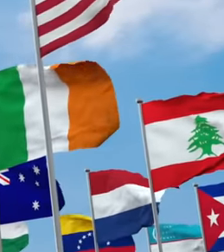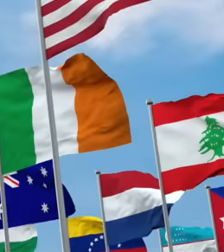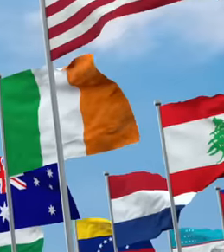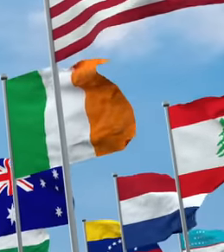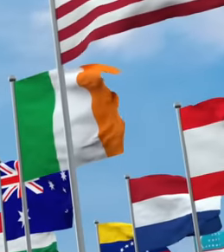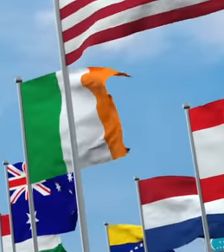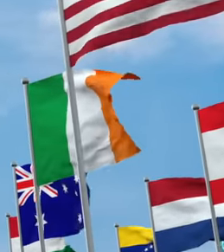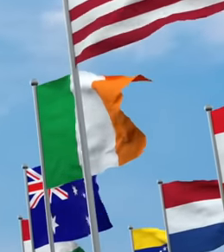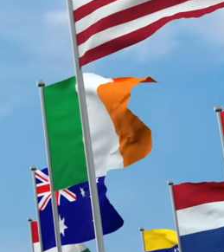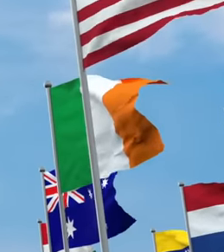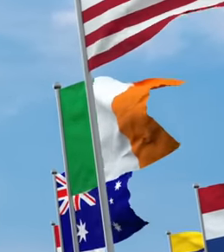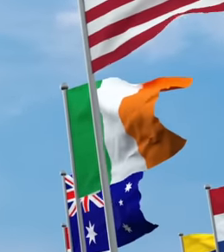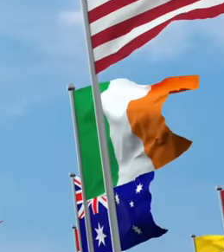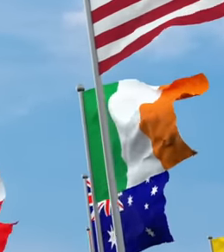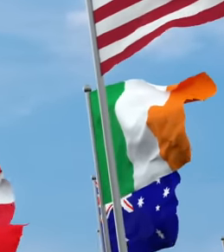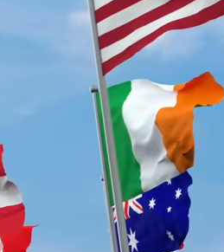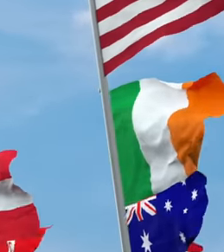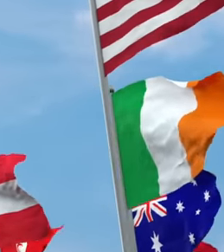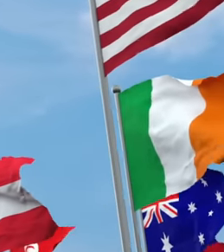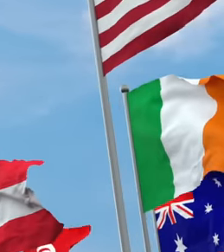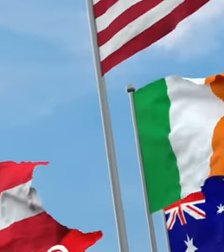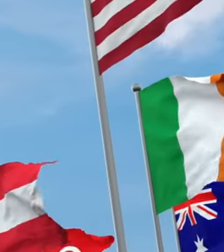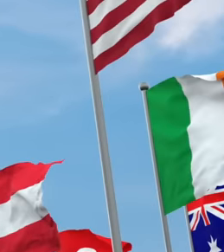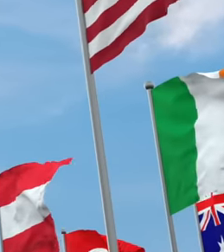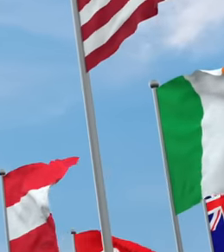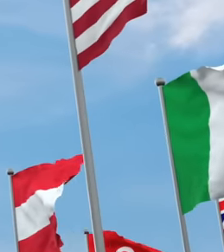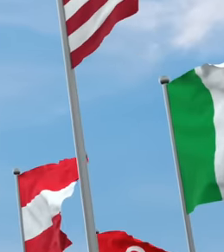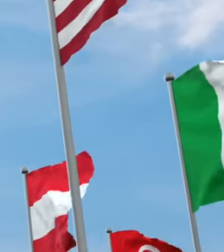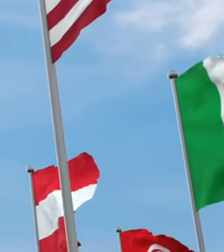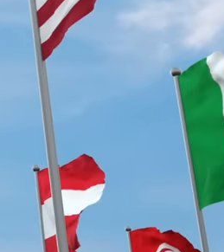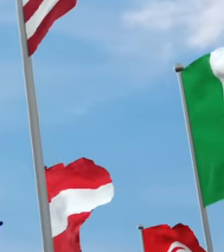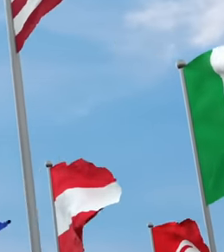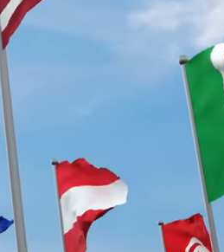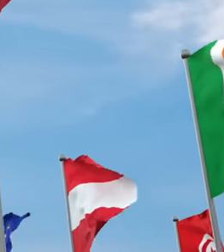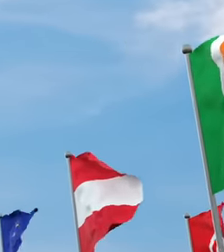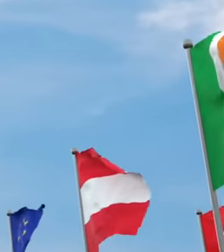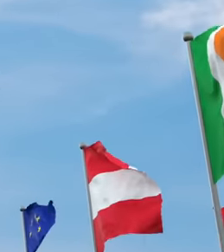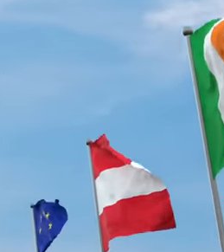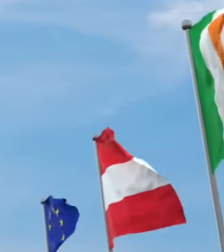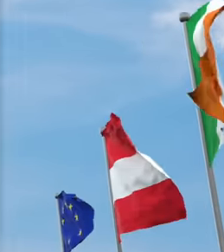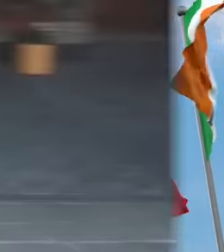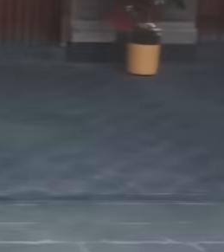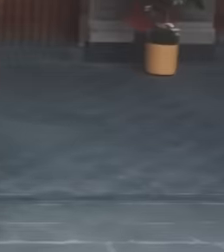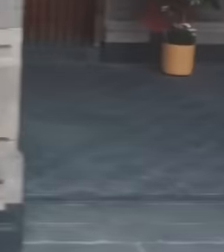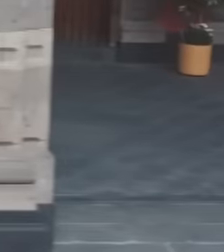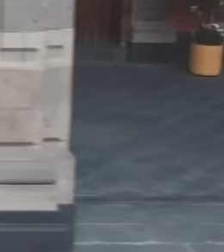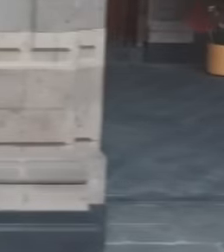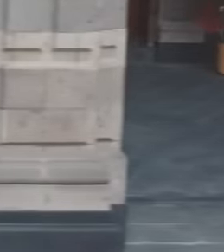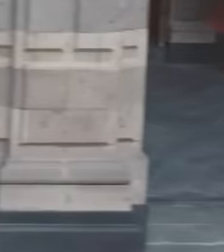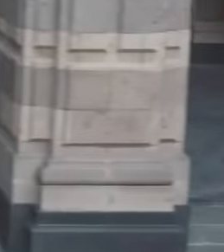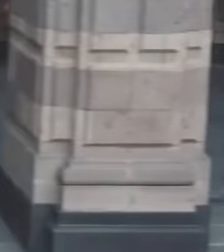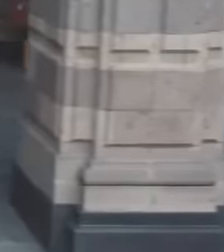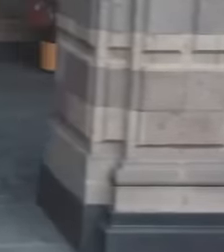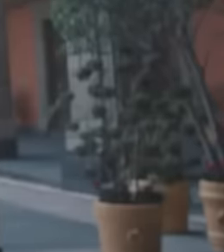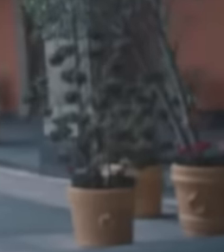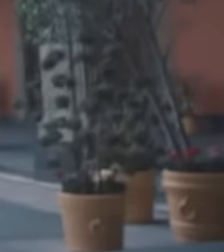great admiration for him. President López to such an extent that many journalists, writers and media